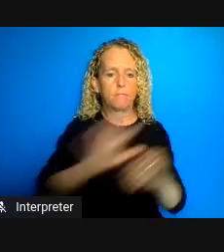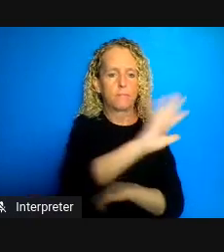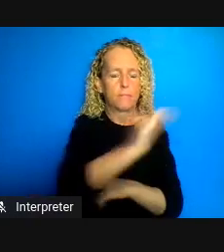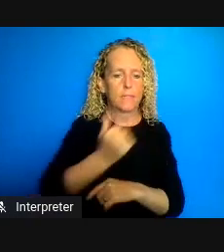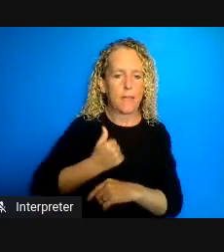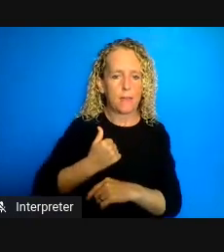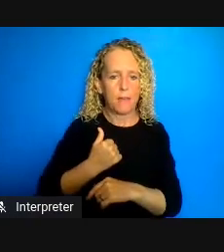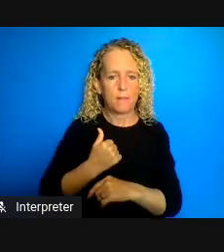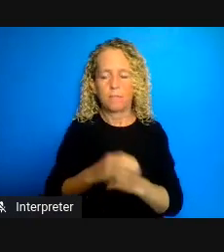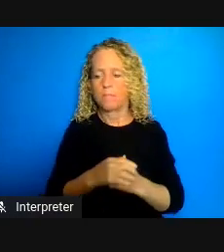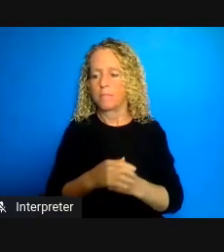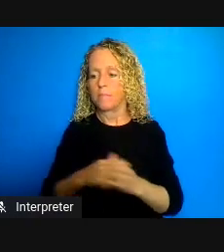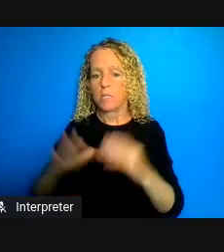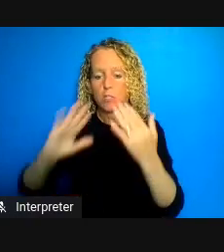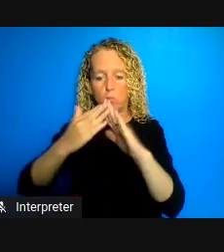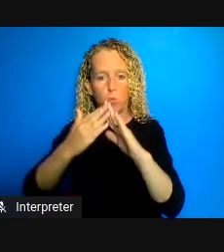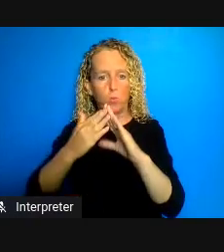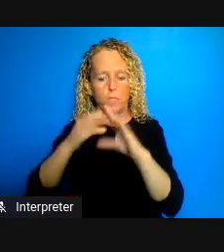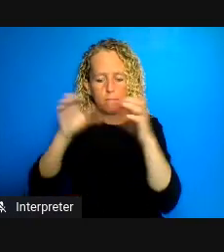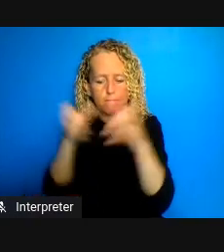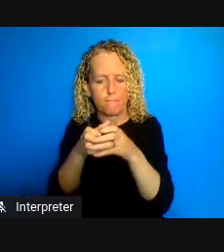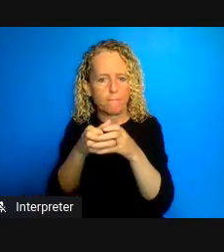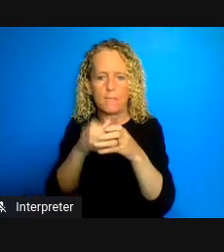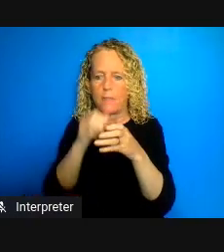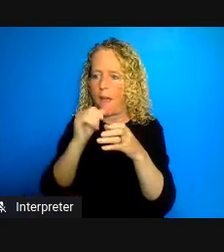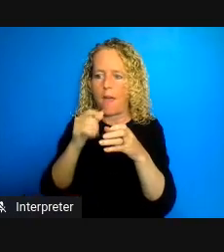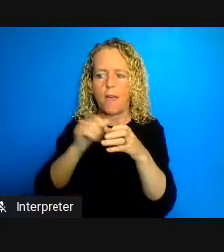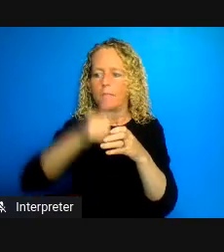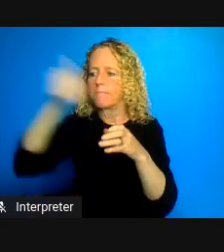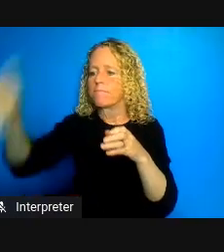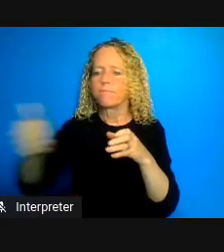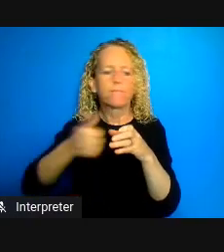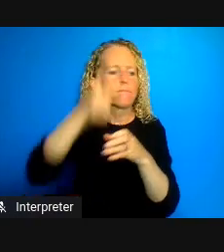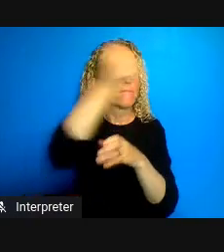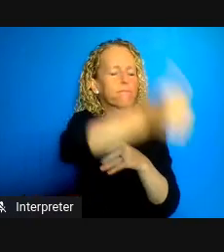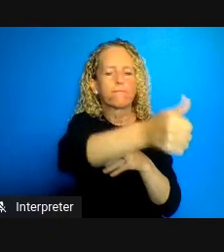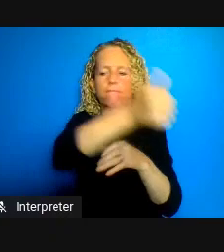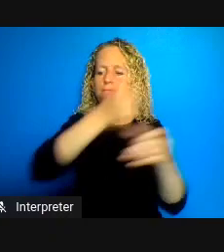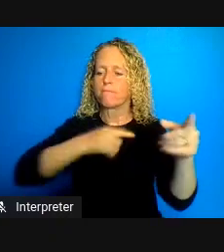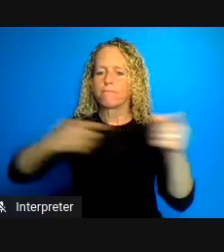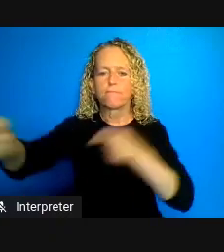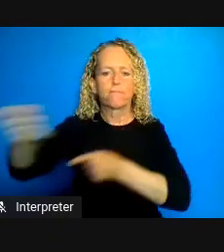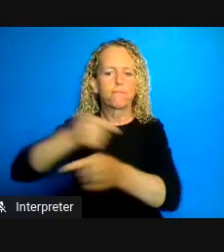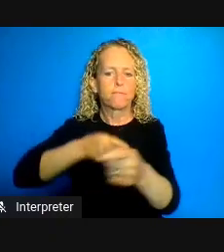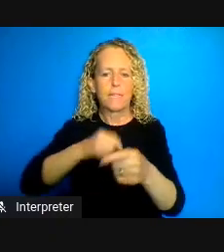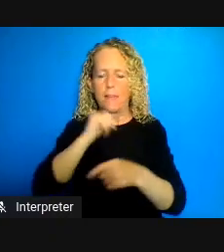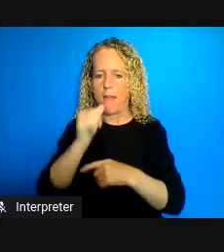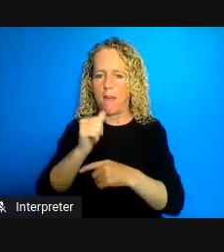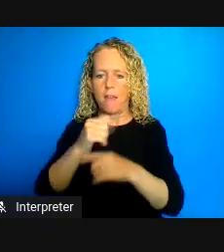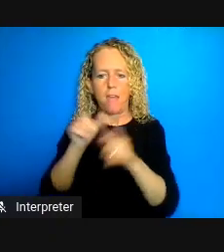as communities they are creating blockades and refusing entry to non